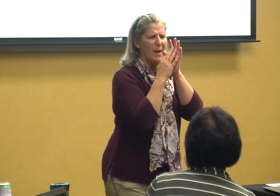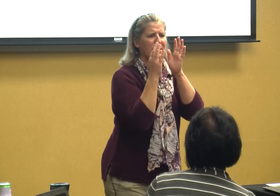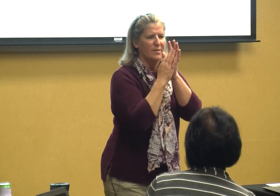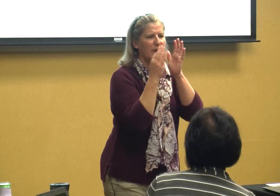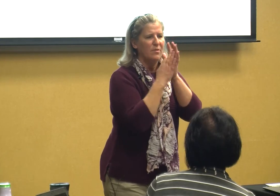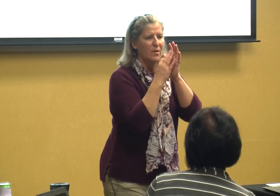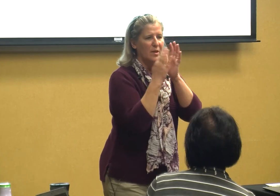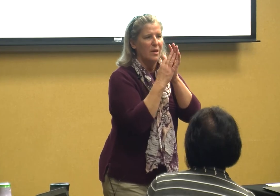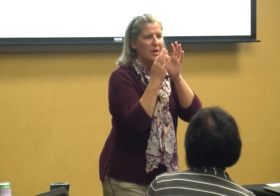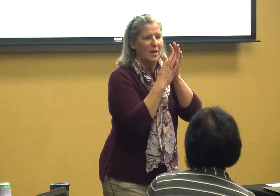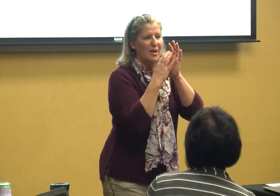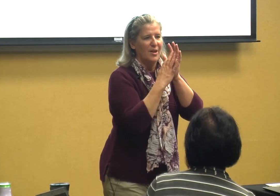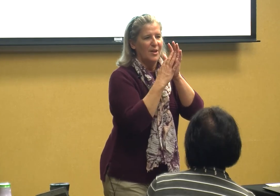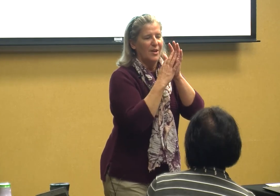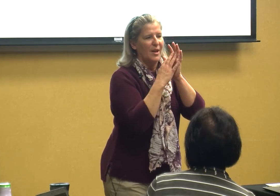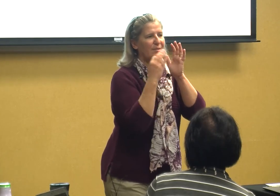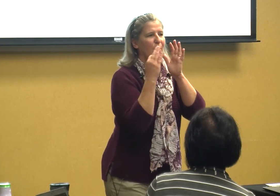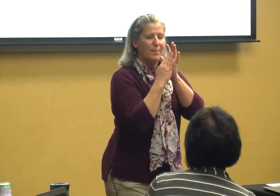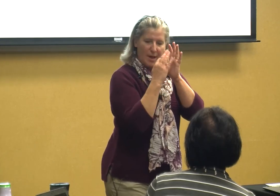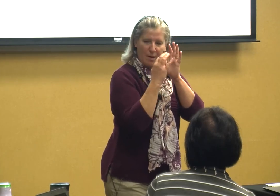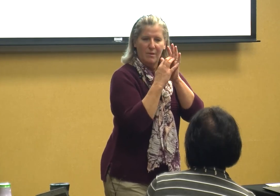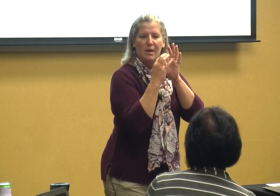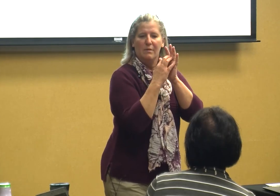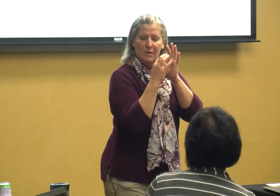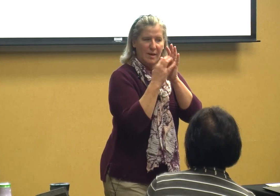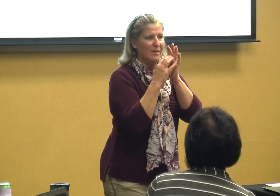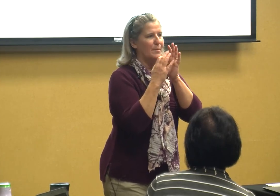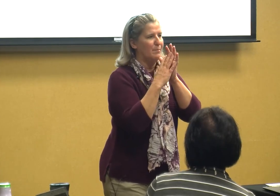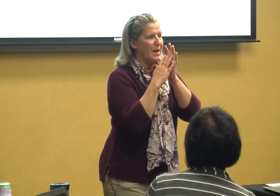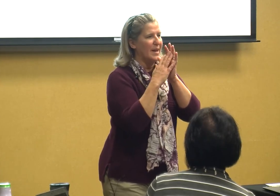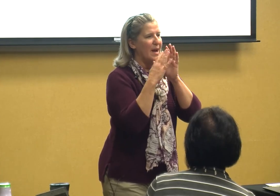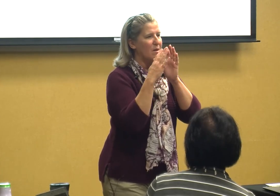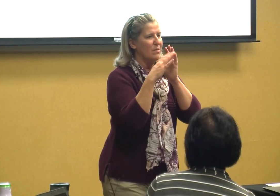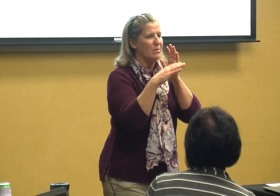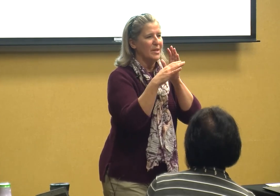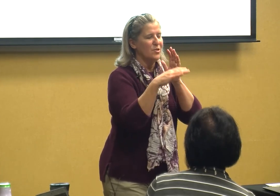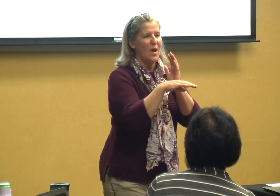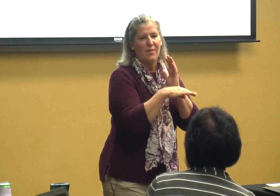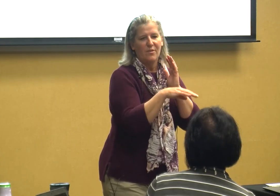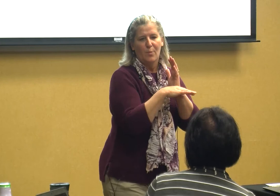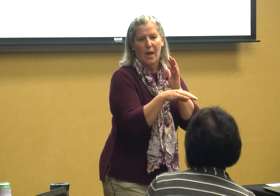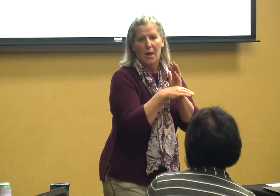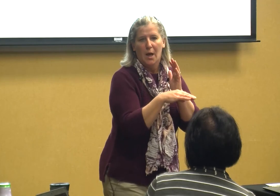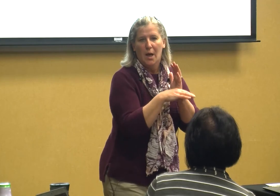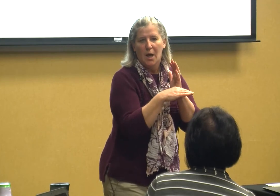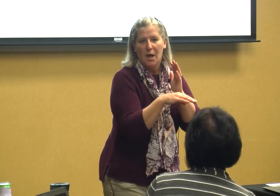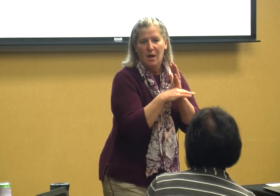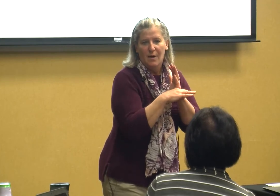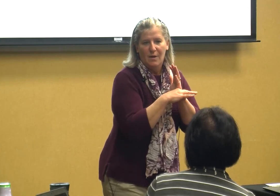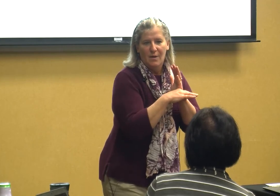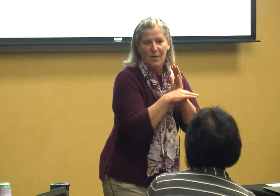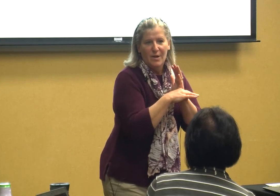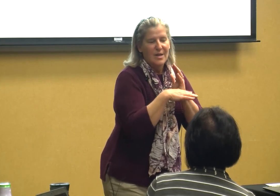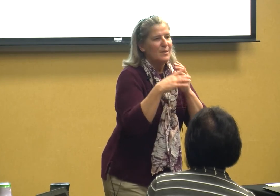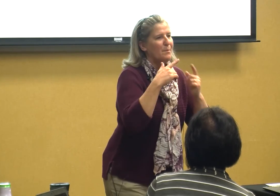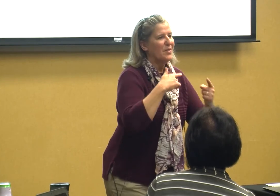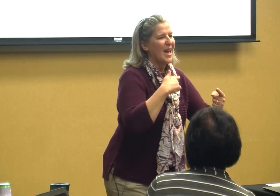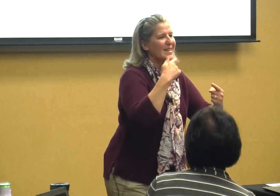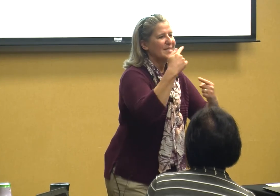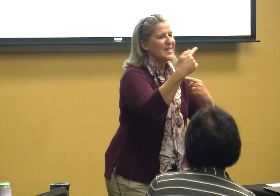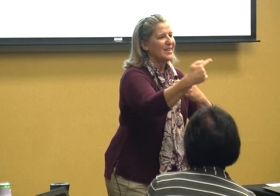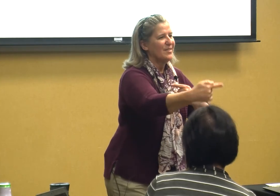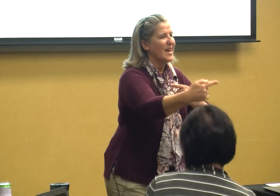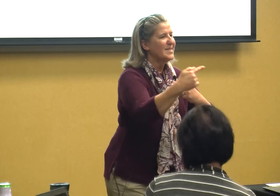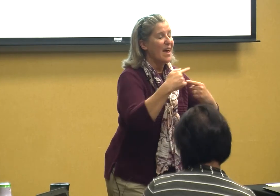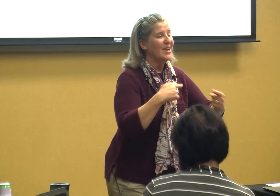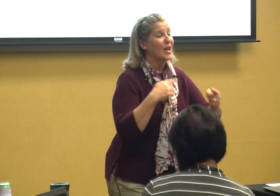back to this and so I'm like oh yeah yeah but now let's try it this way but that's that's having a